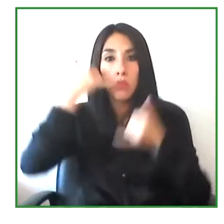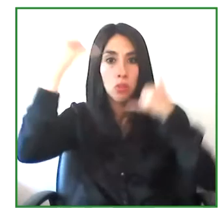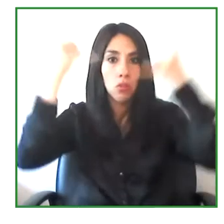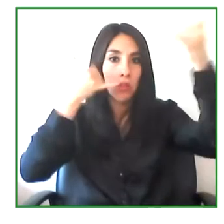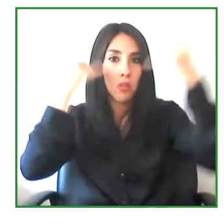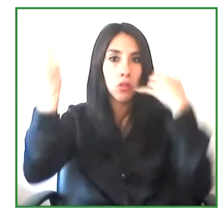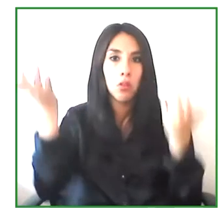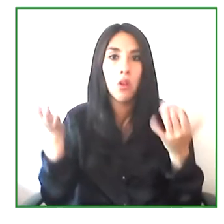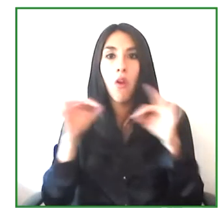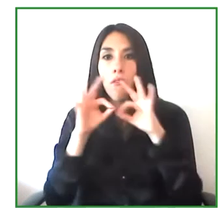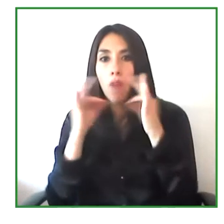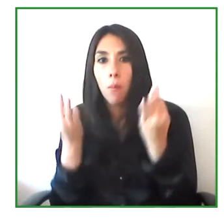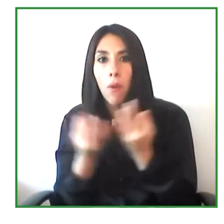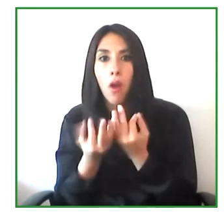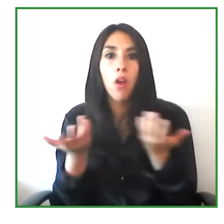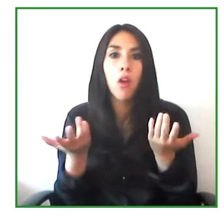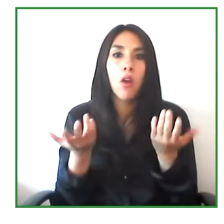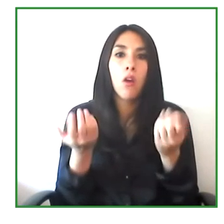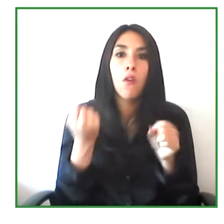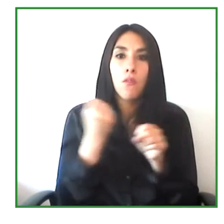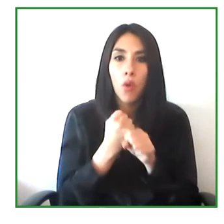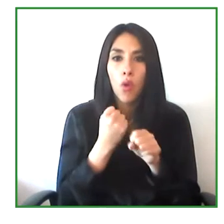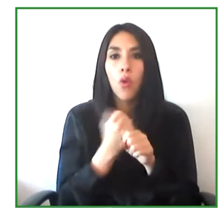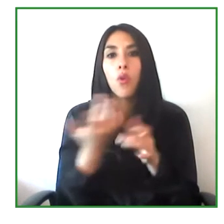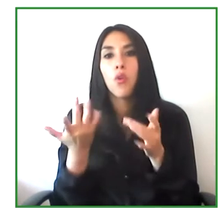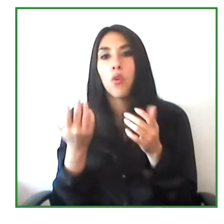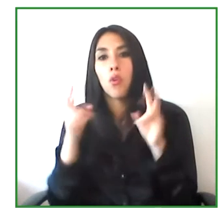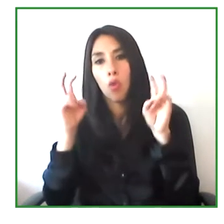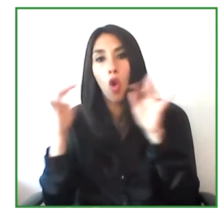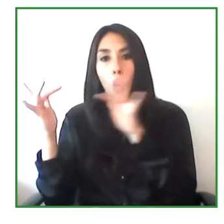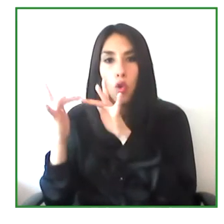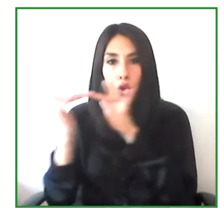communications or personal communications,